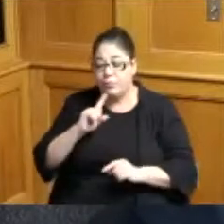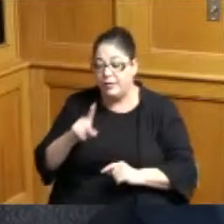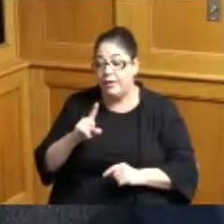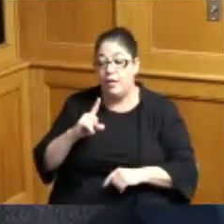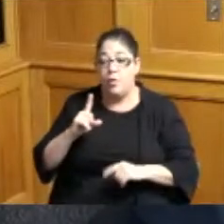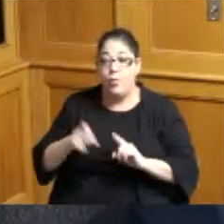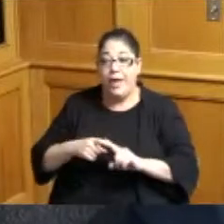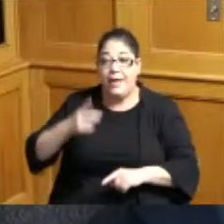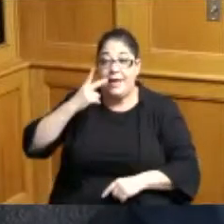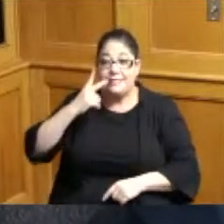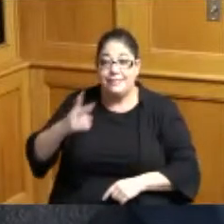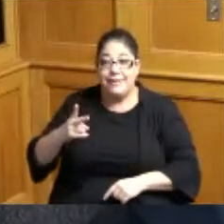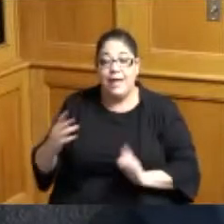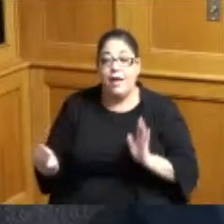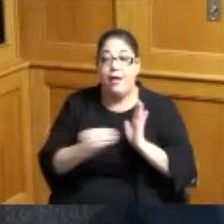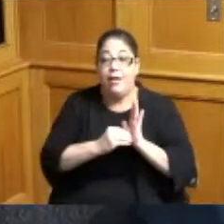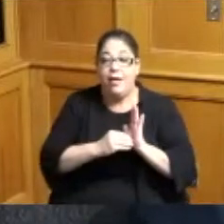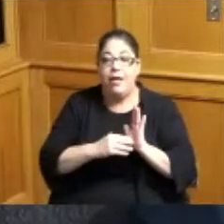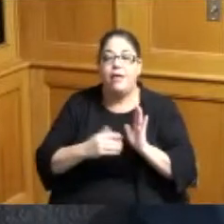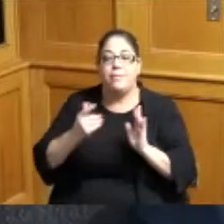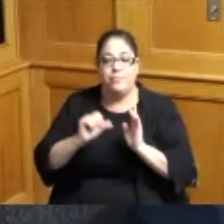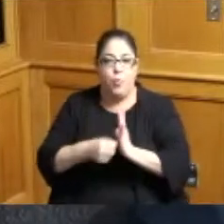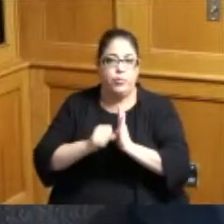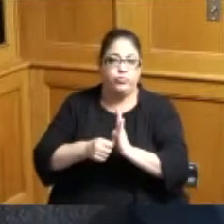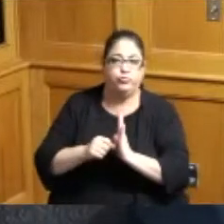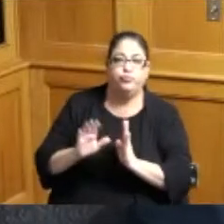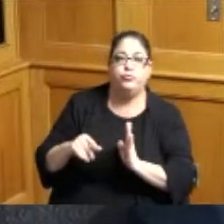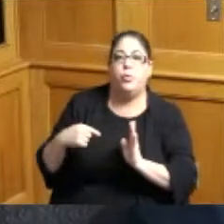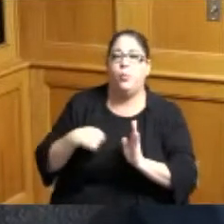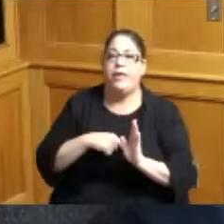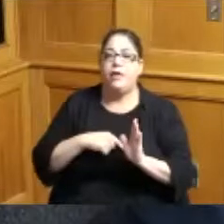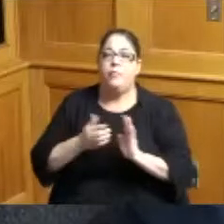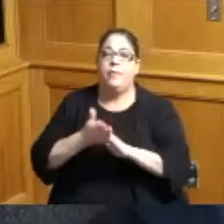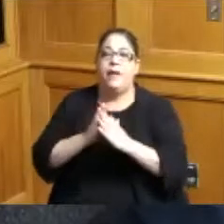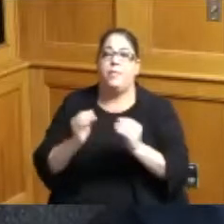these on the agenda I just think it's important to make sure that we note them so thank you that's